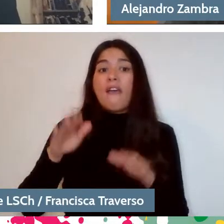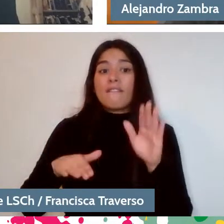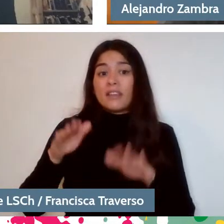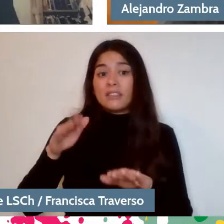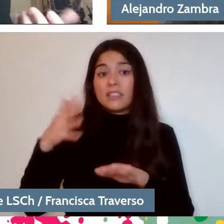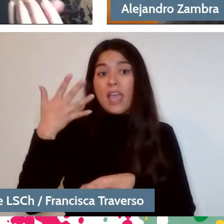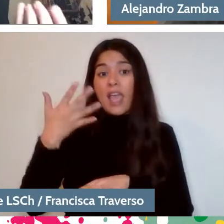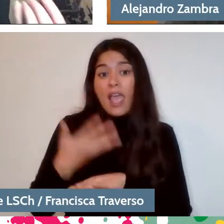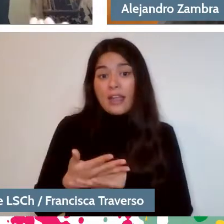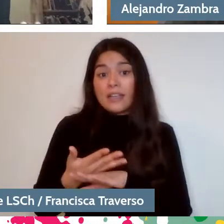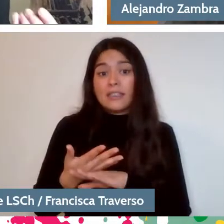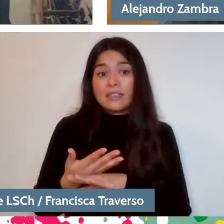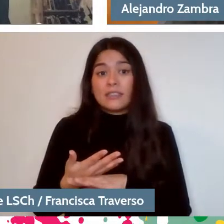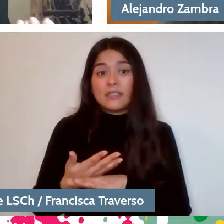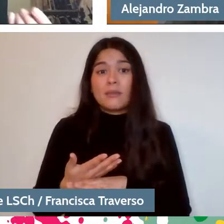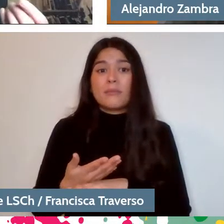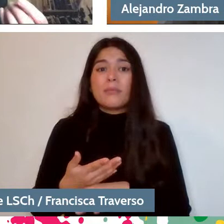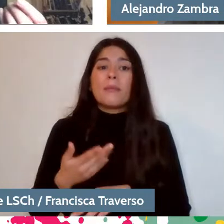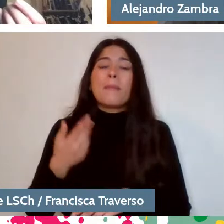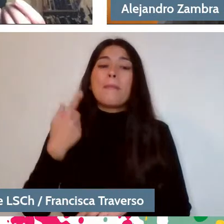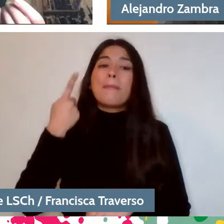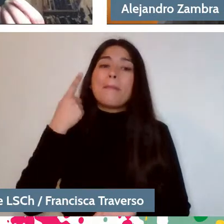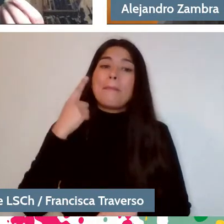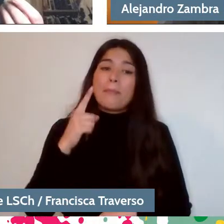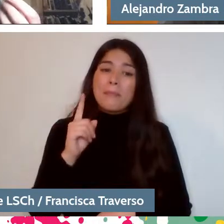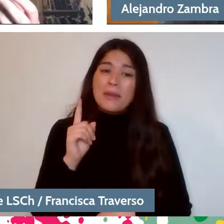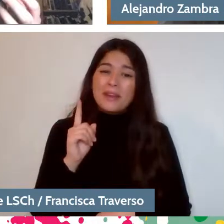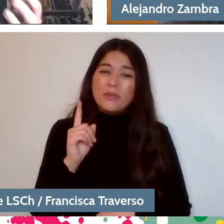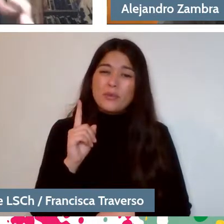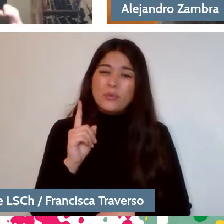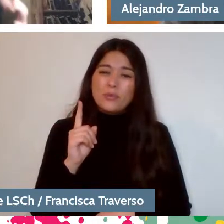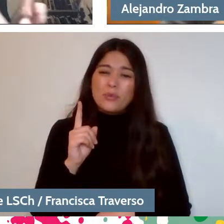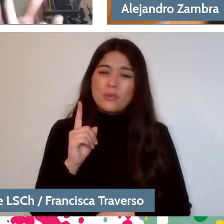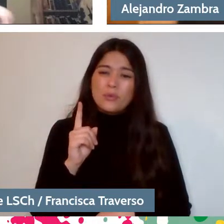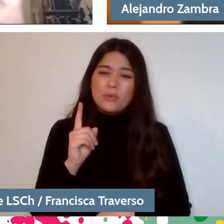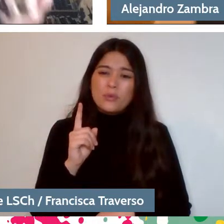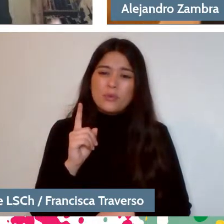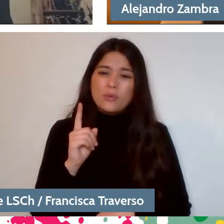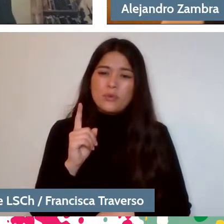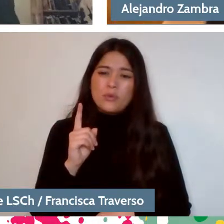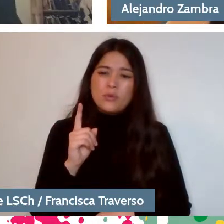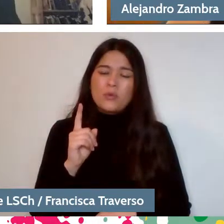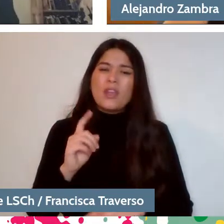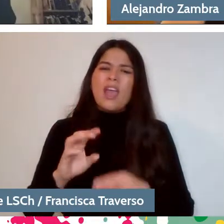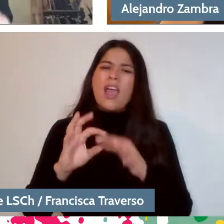but I think that one of the greatly appreciated things in your literature